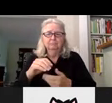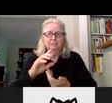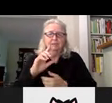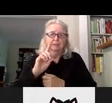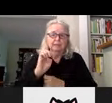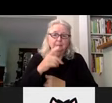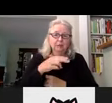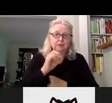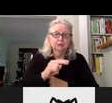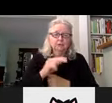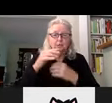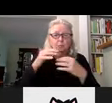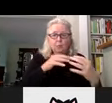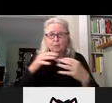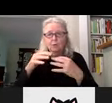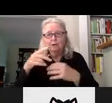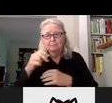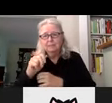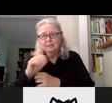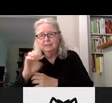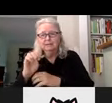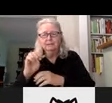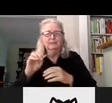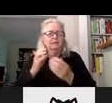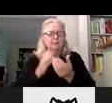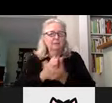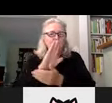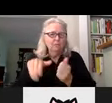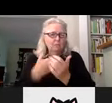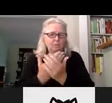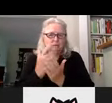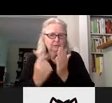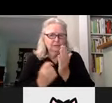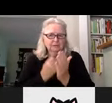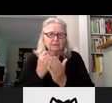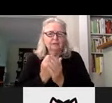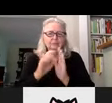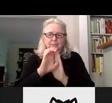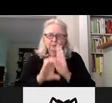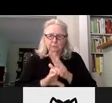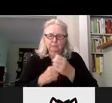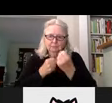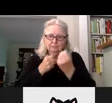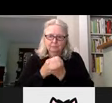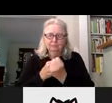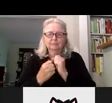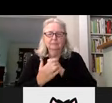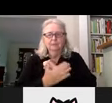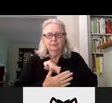from start to finish from we the people to the words of the 27th amendment